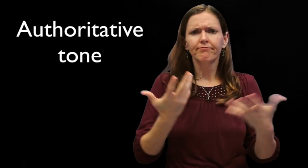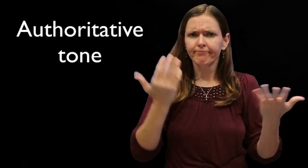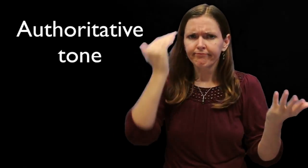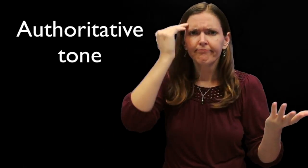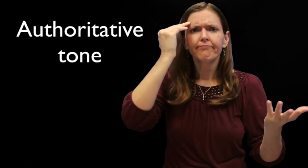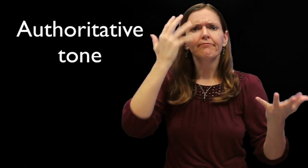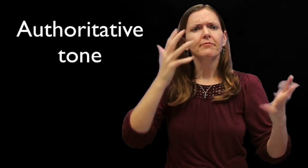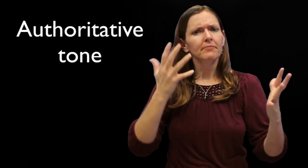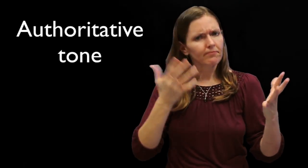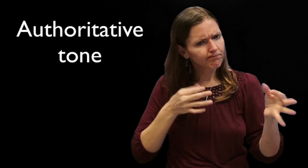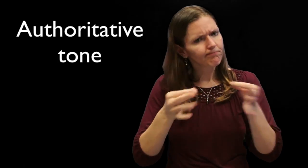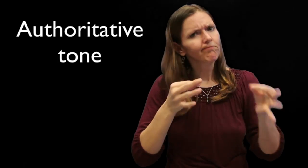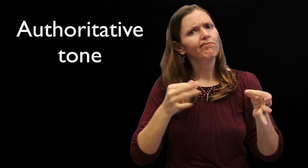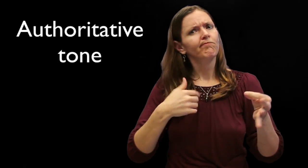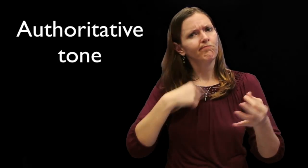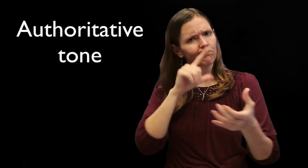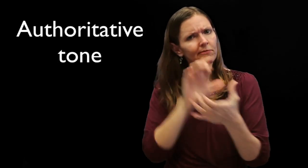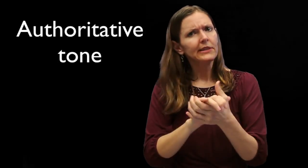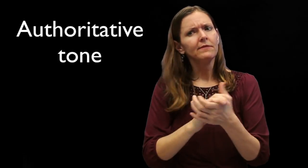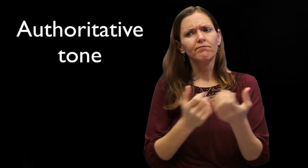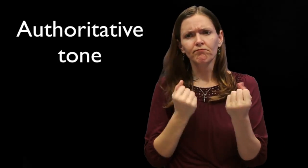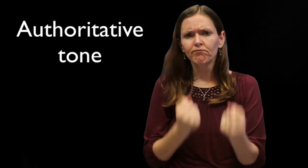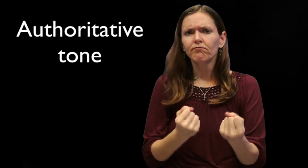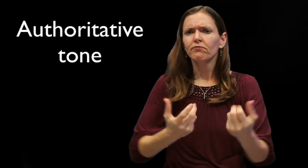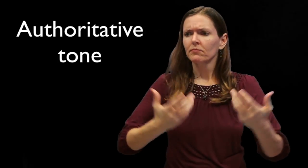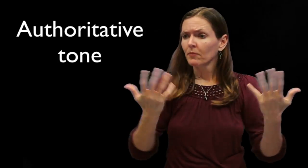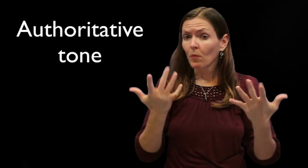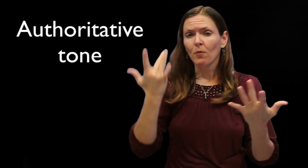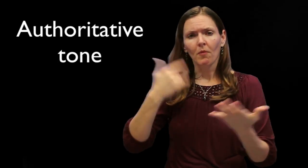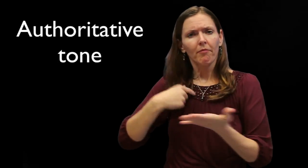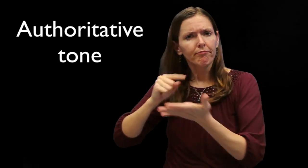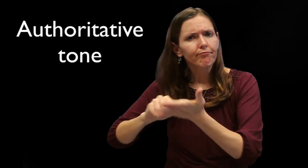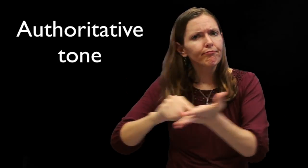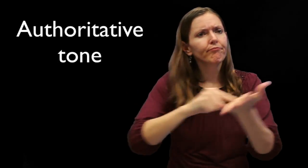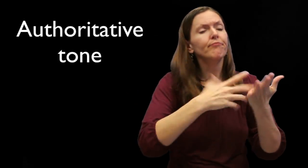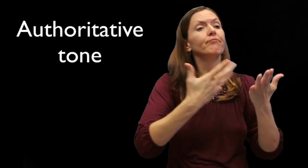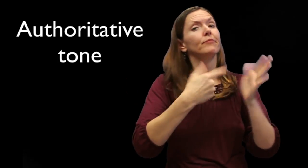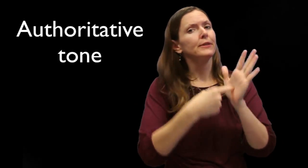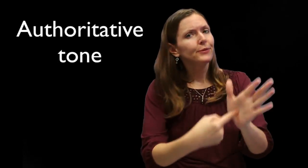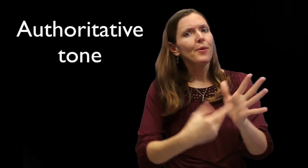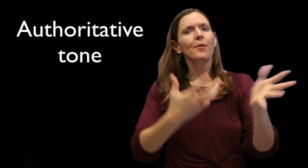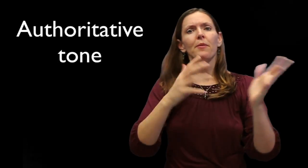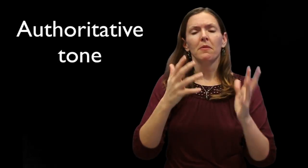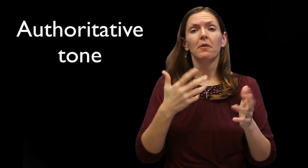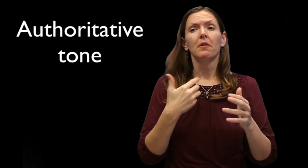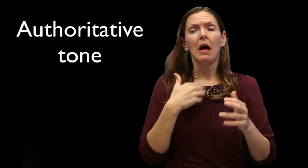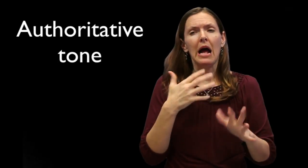demonstrating a confident posture and crisp signing that shows expertise and awareness.]